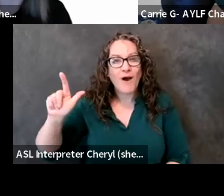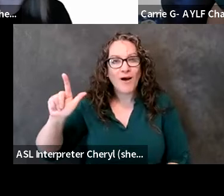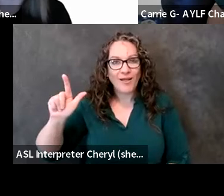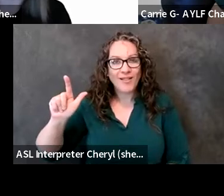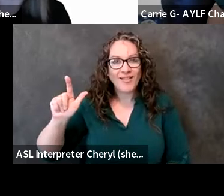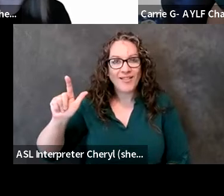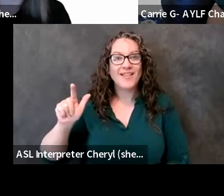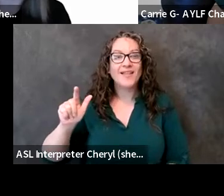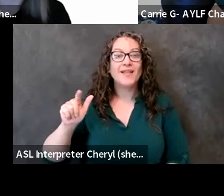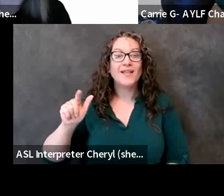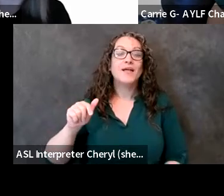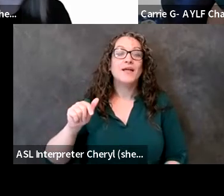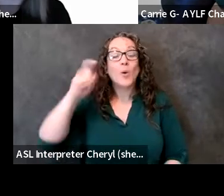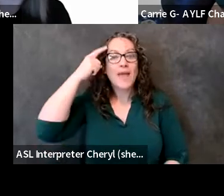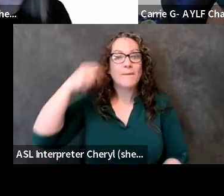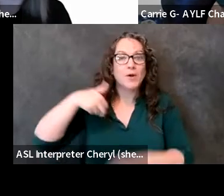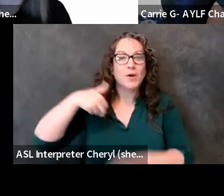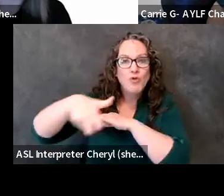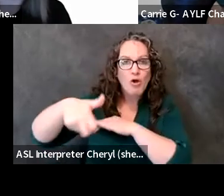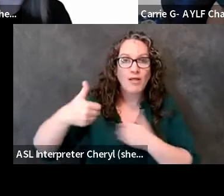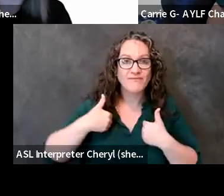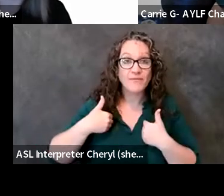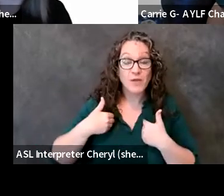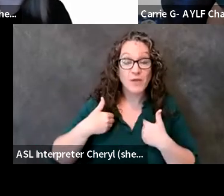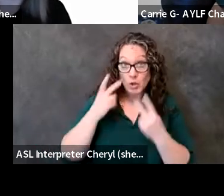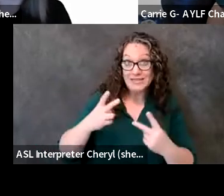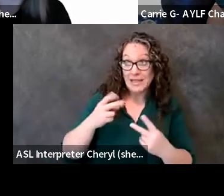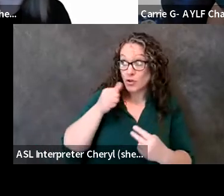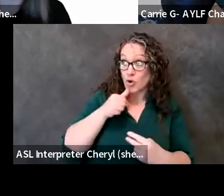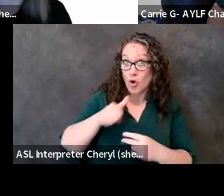end of the movie that little girl that did the that crawled up the capitol steps that was me